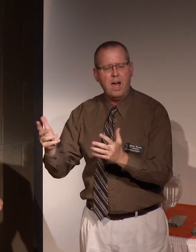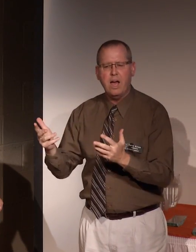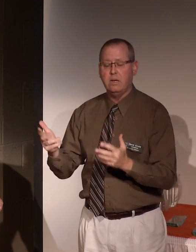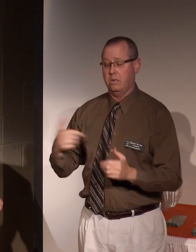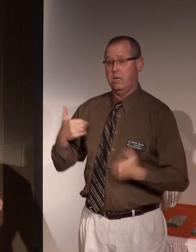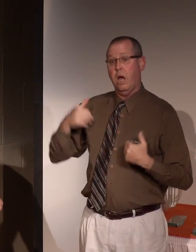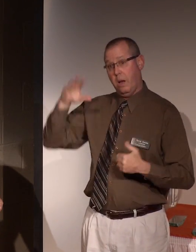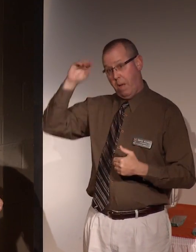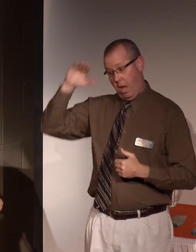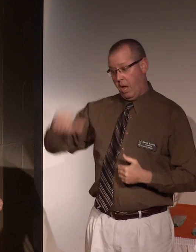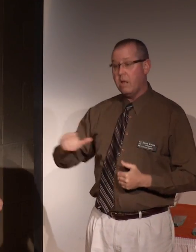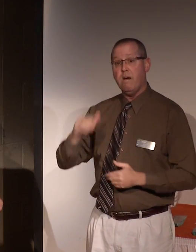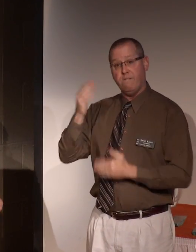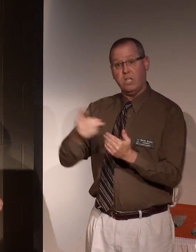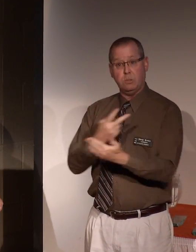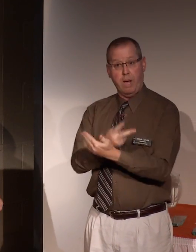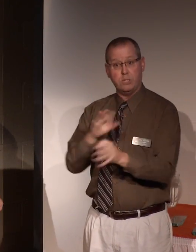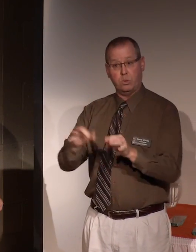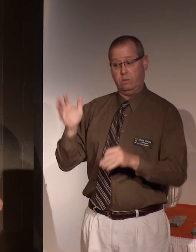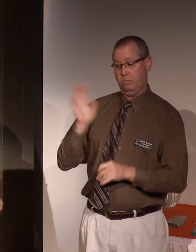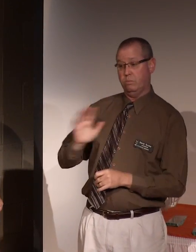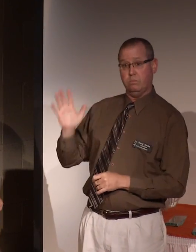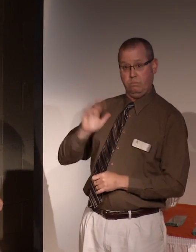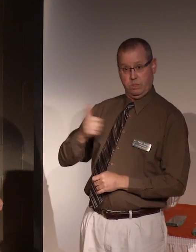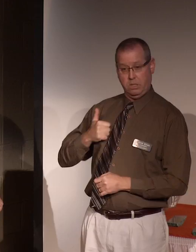As a young man completing my master's degree, I took a big